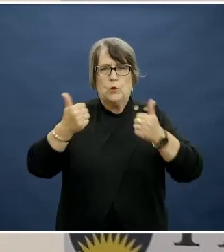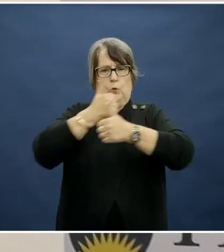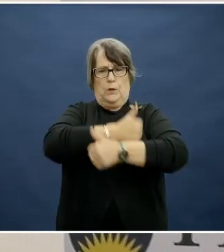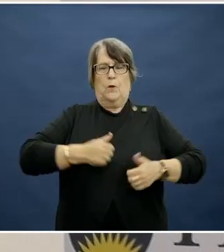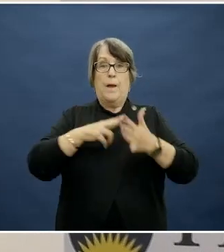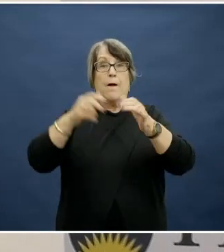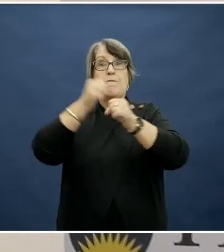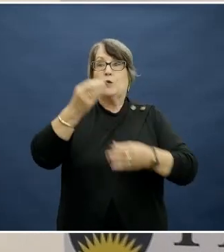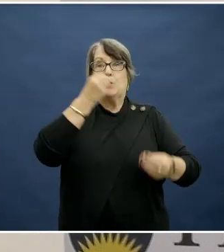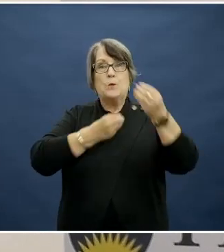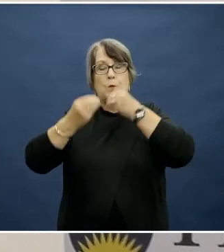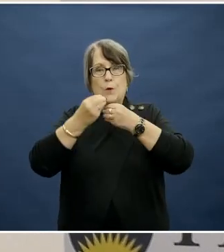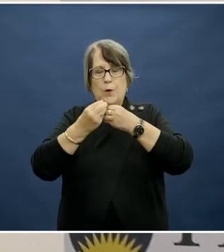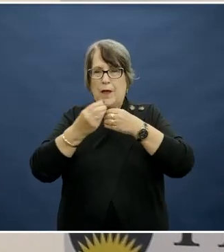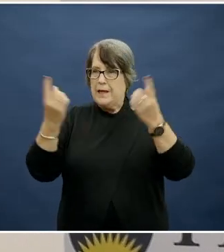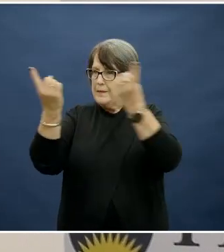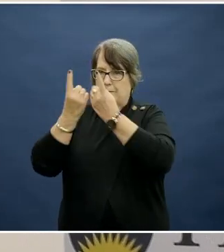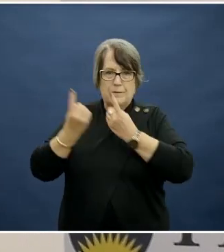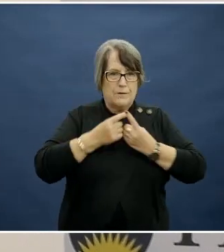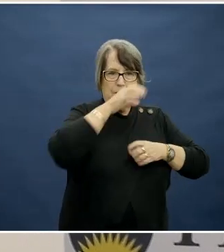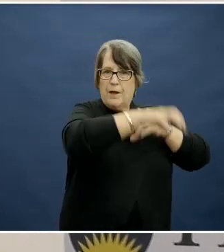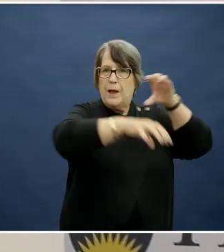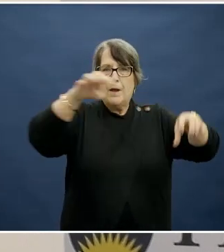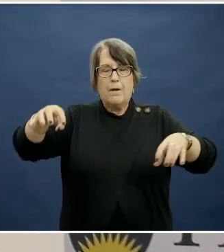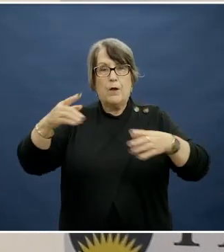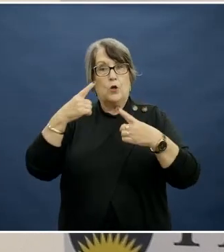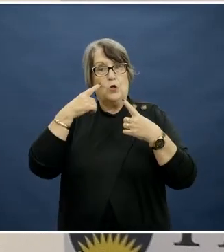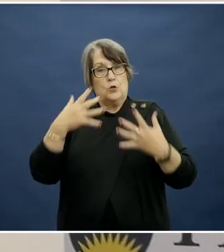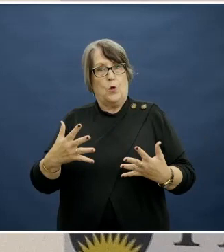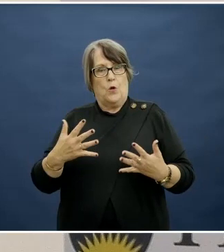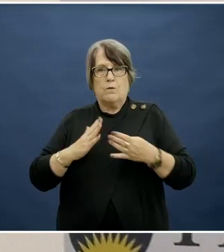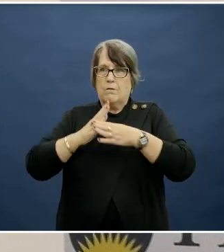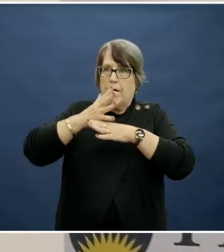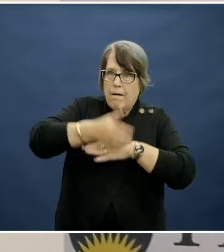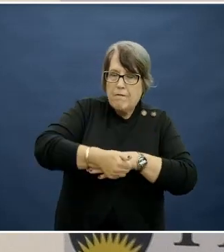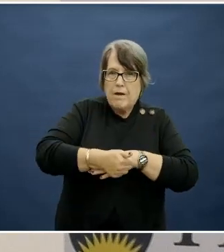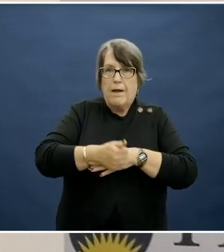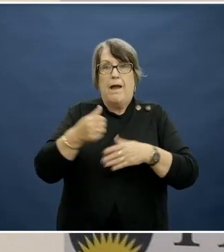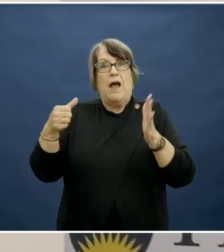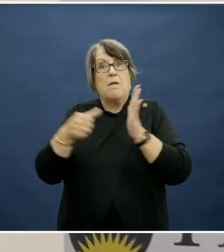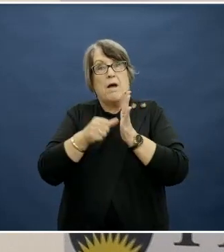across multiple touchpoints represents the type of effort and investment needed to shift